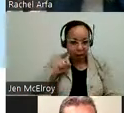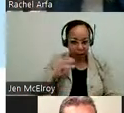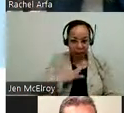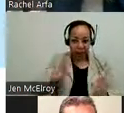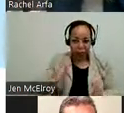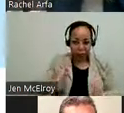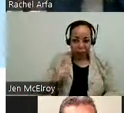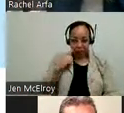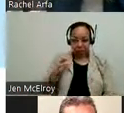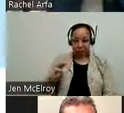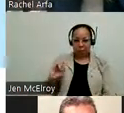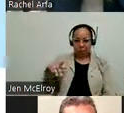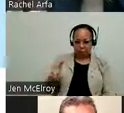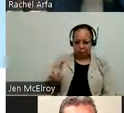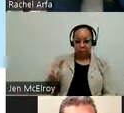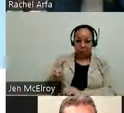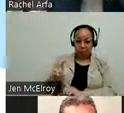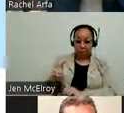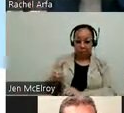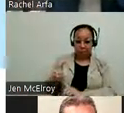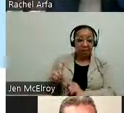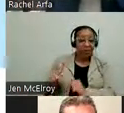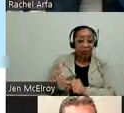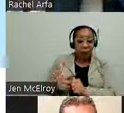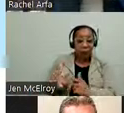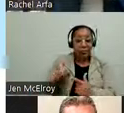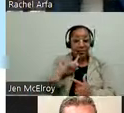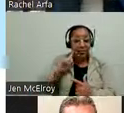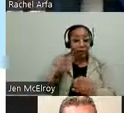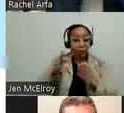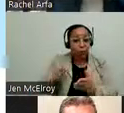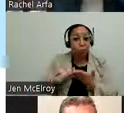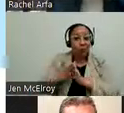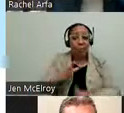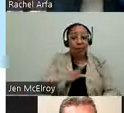Disabilities, and the first deaf person to become a Commissioner of any Mayor's Office for People with Disabilities nationwide. We have a